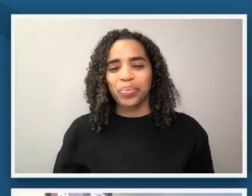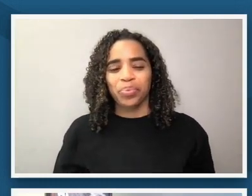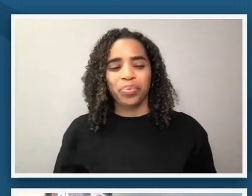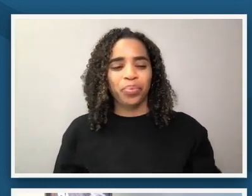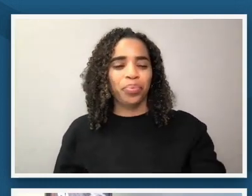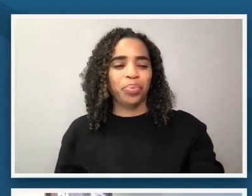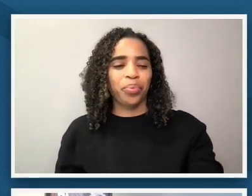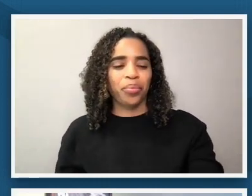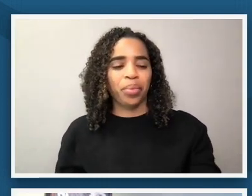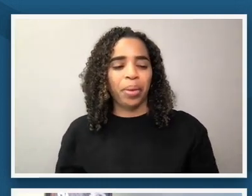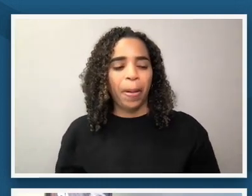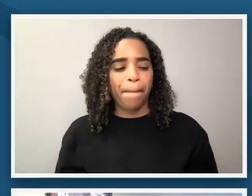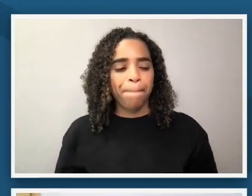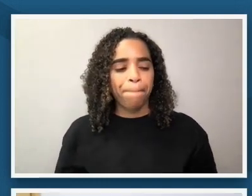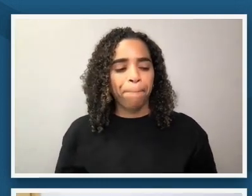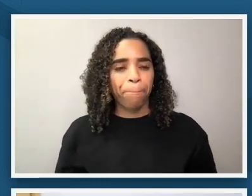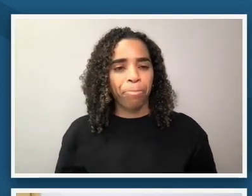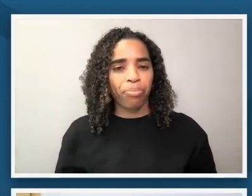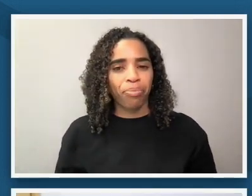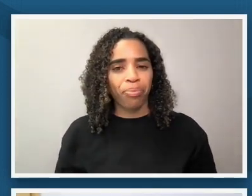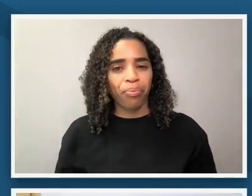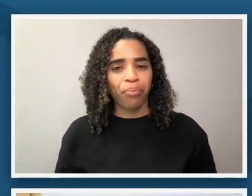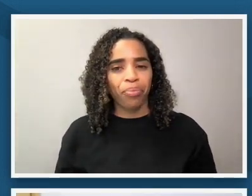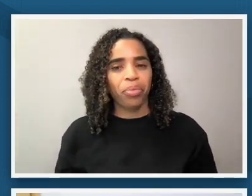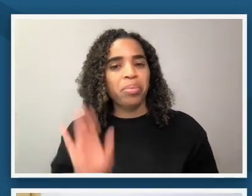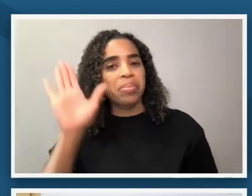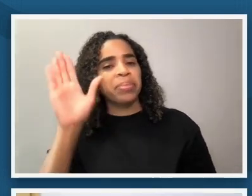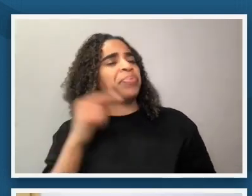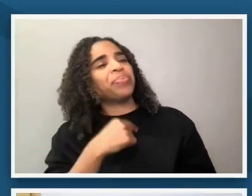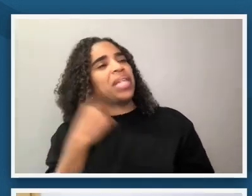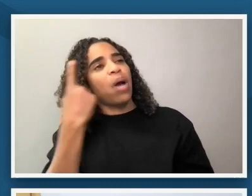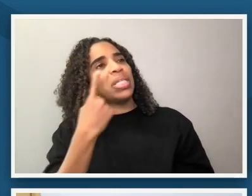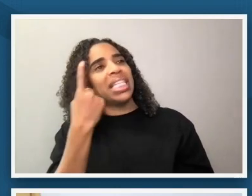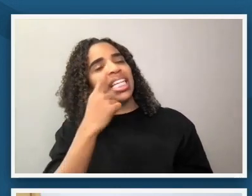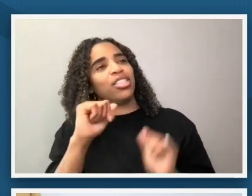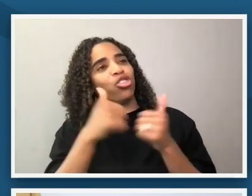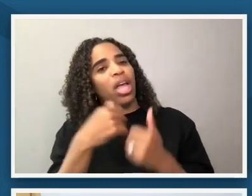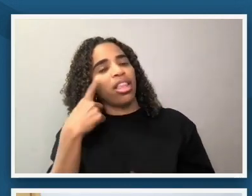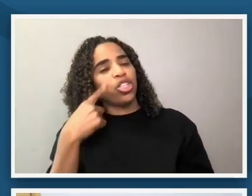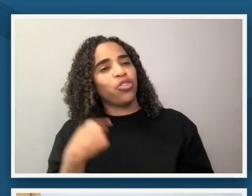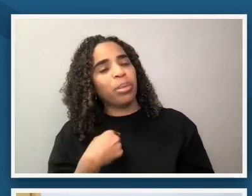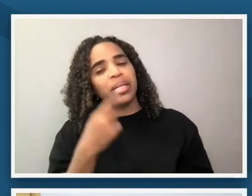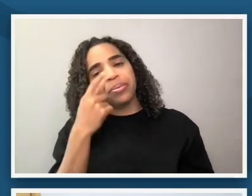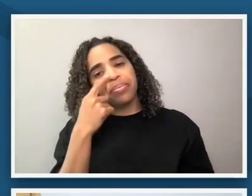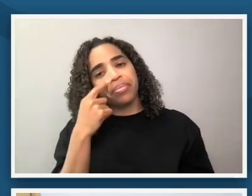i was thinking about one of the challenging things for me